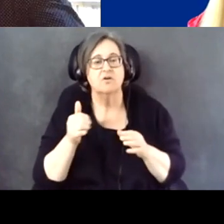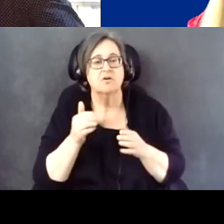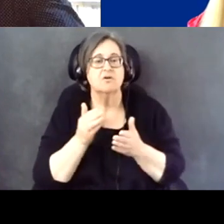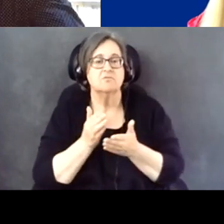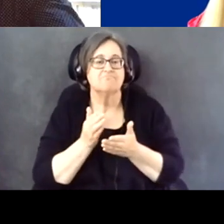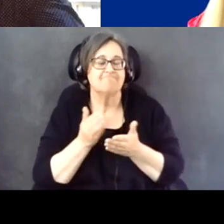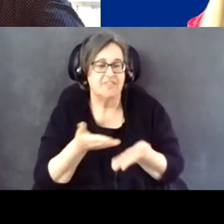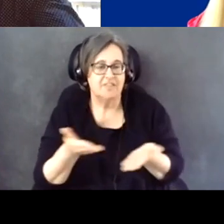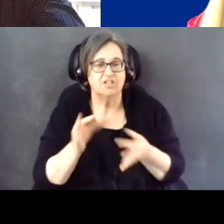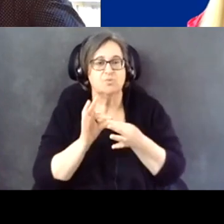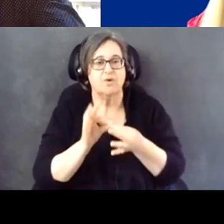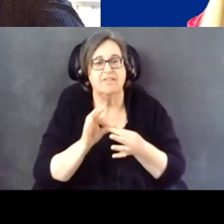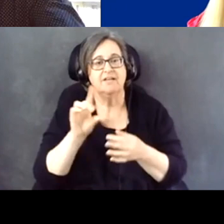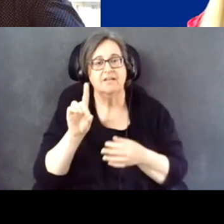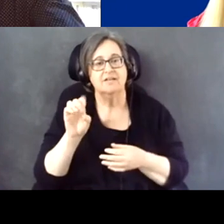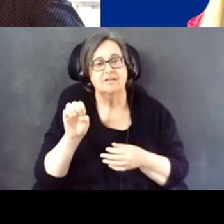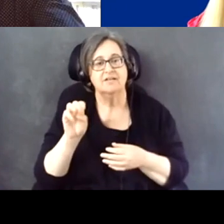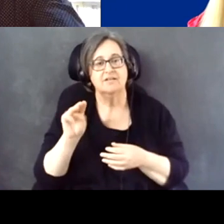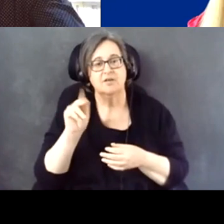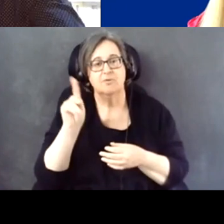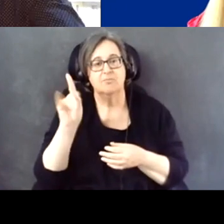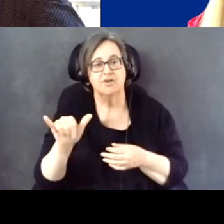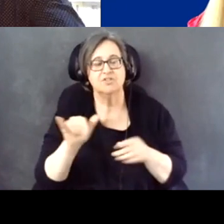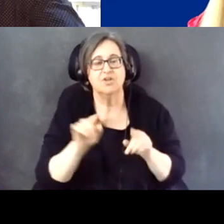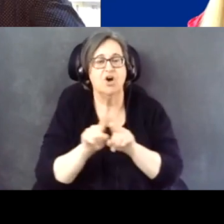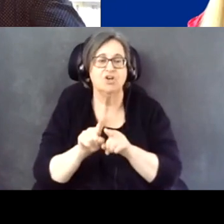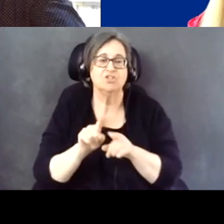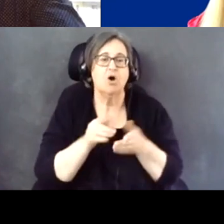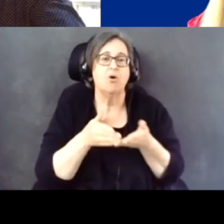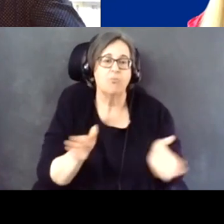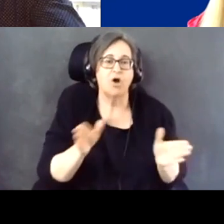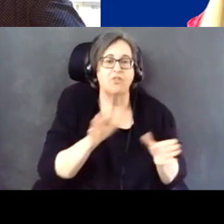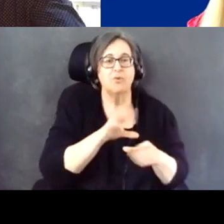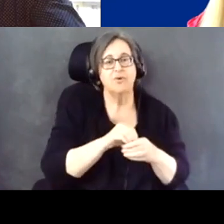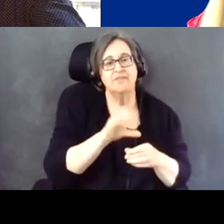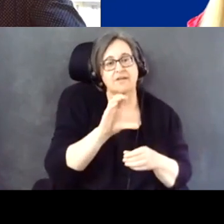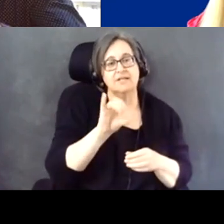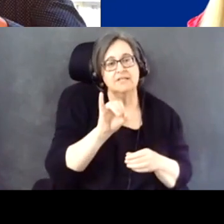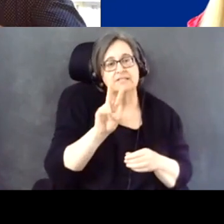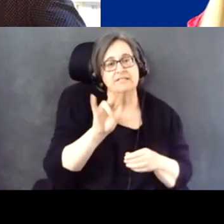But then also broadly with civil and human rights, whether it's comes to justice and